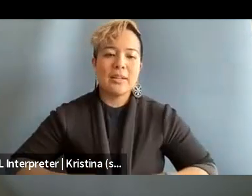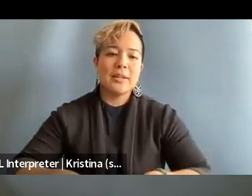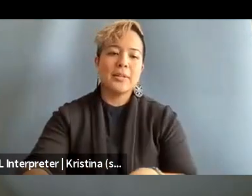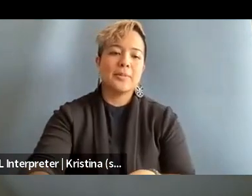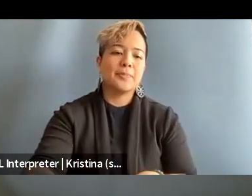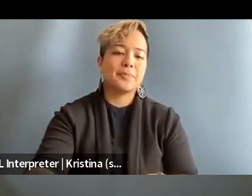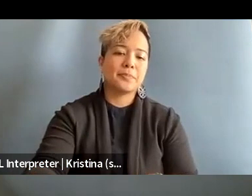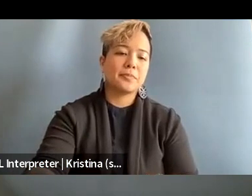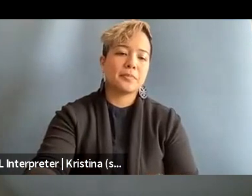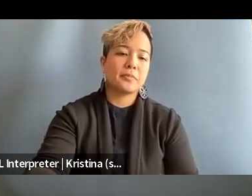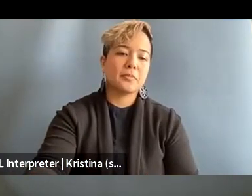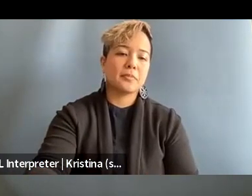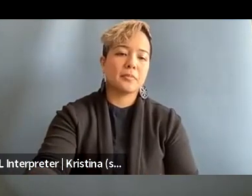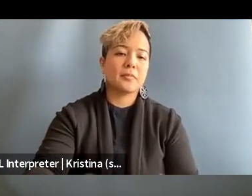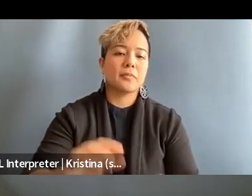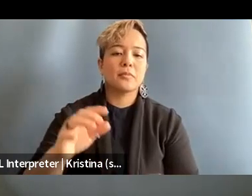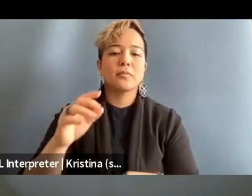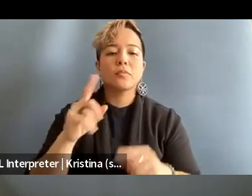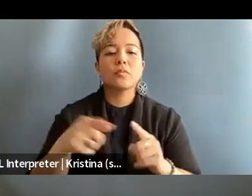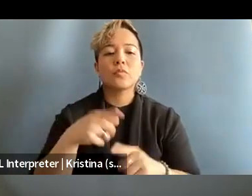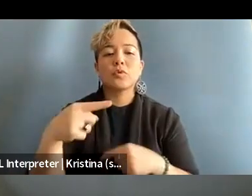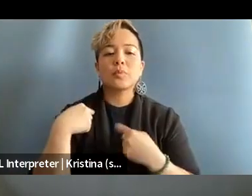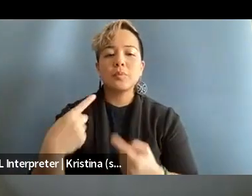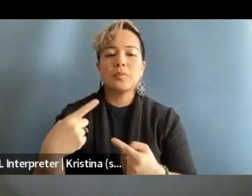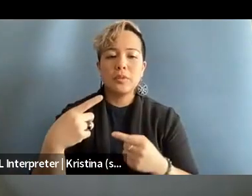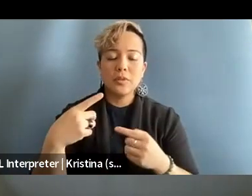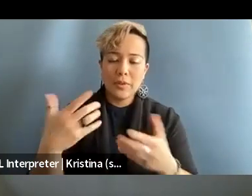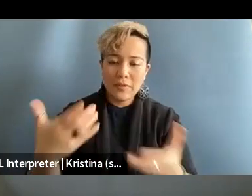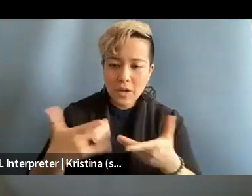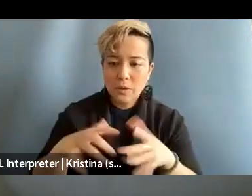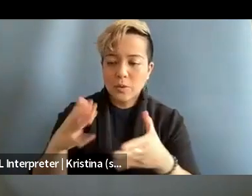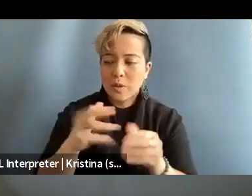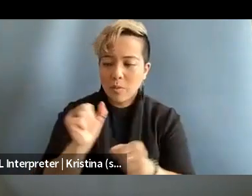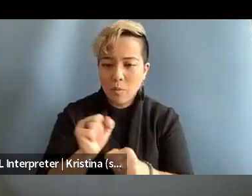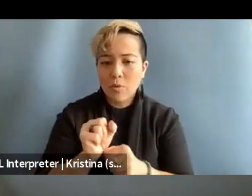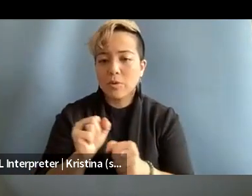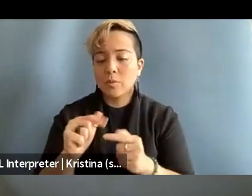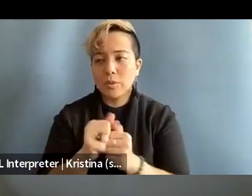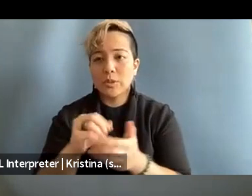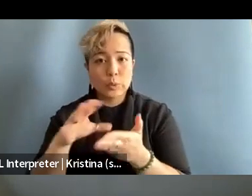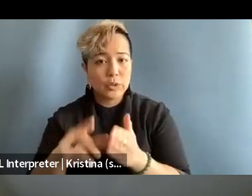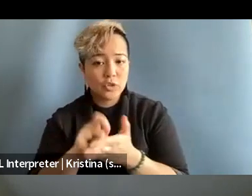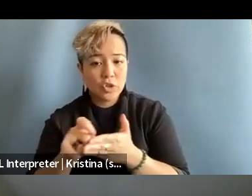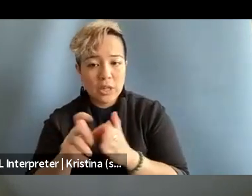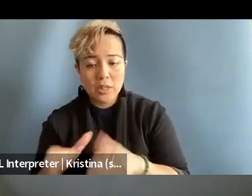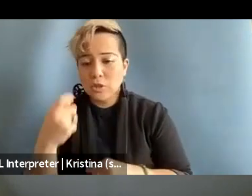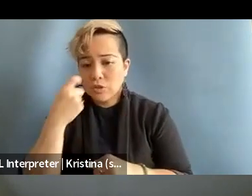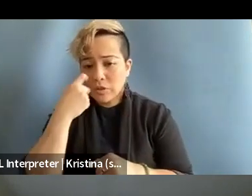One of the thing like we've been invited to do some work with some student journalists recently in couple of schools,